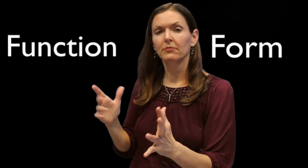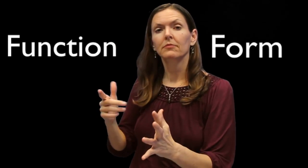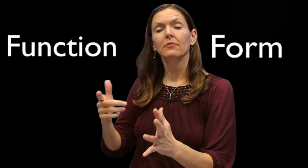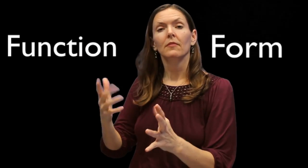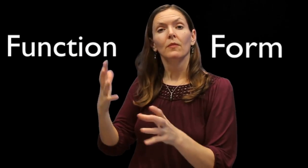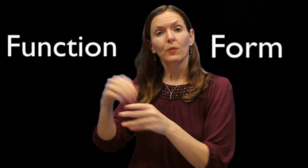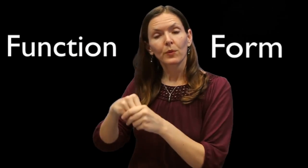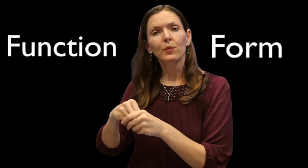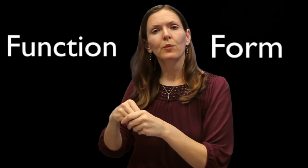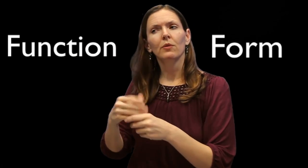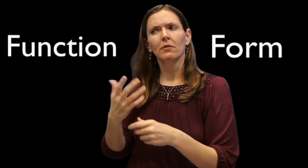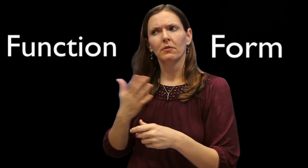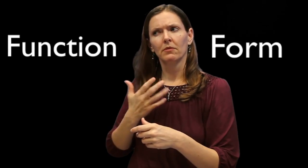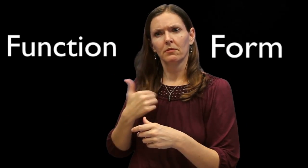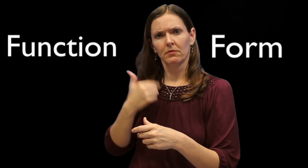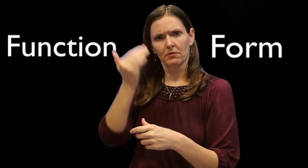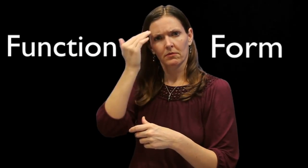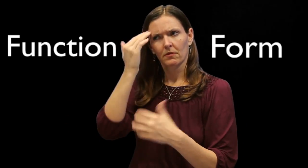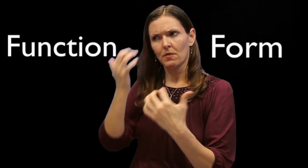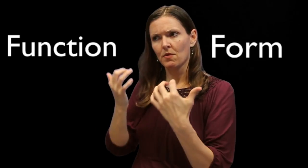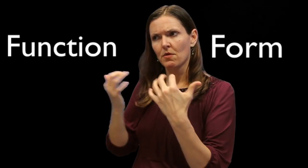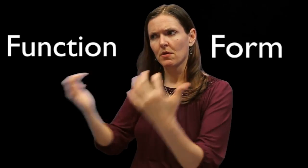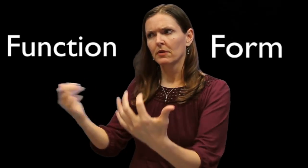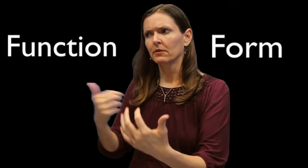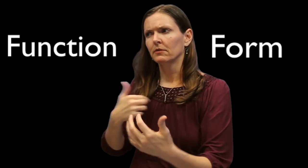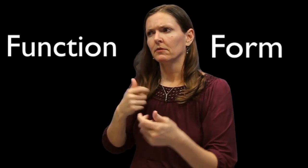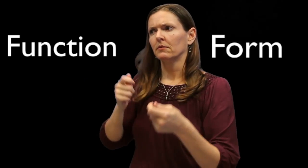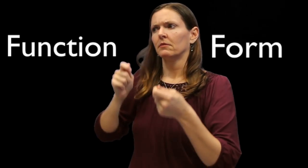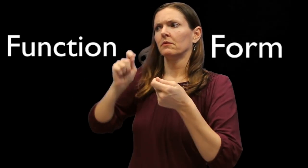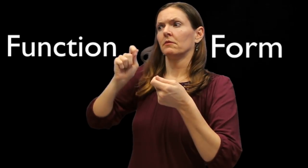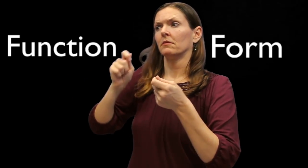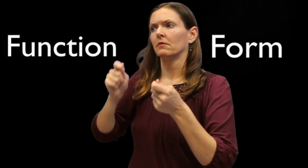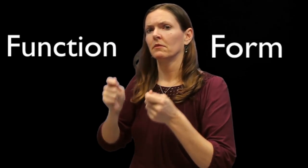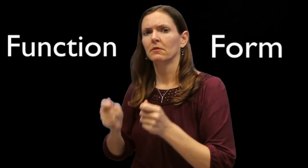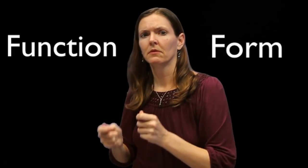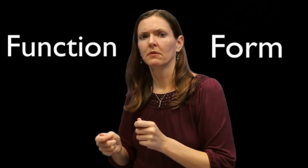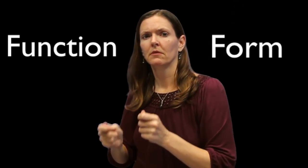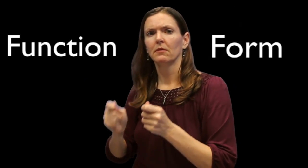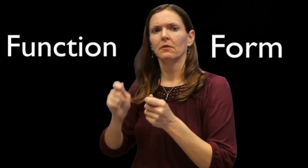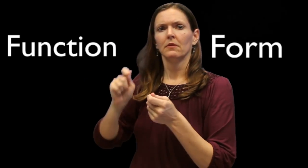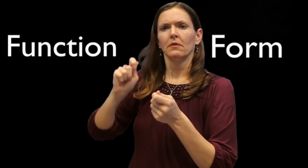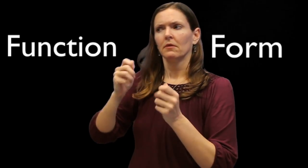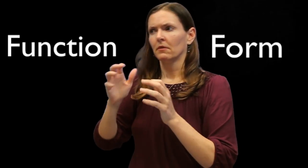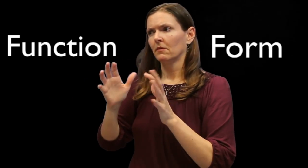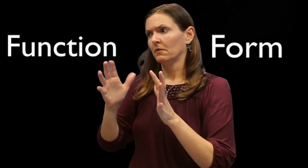"Function" includes knowing the audience's background in the topic you're presenting about - and adjusting the